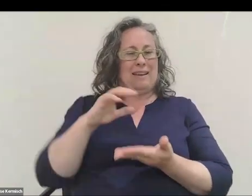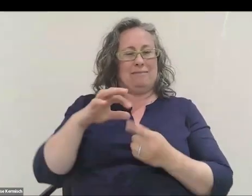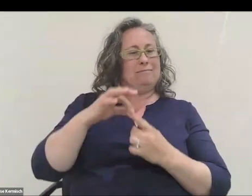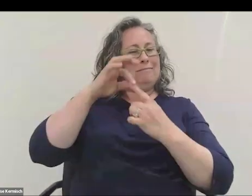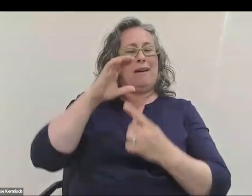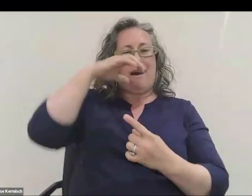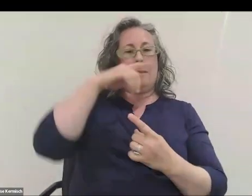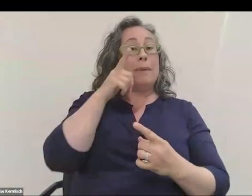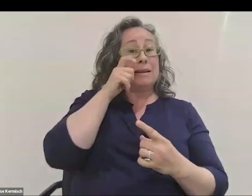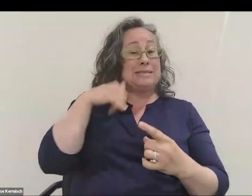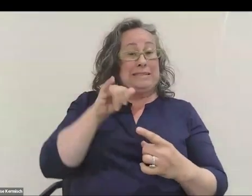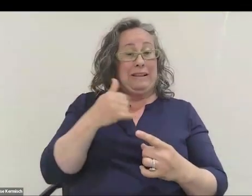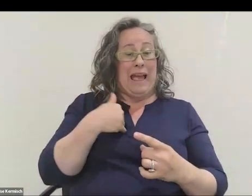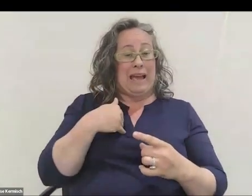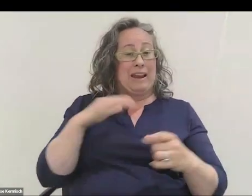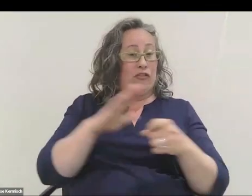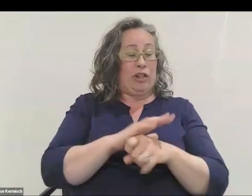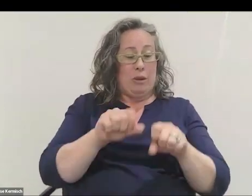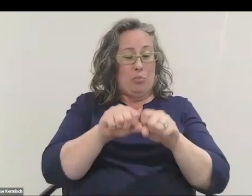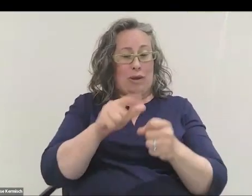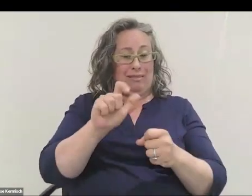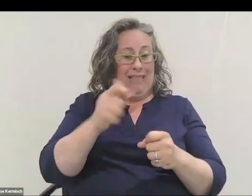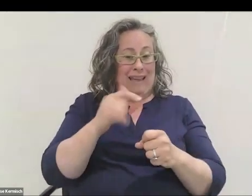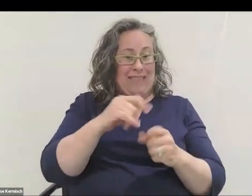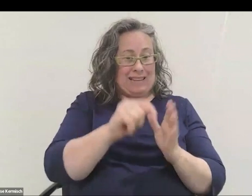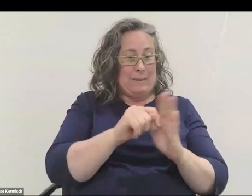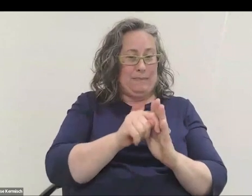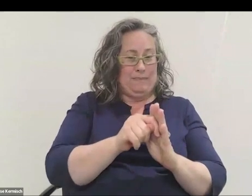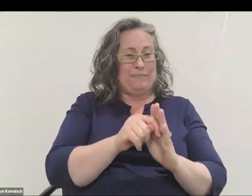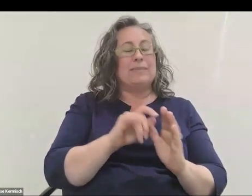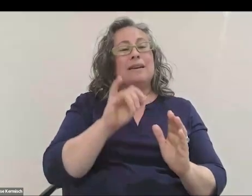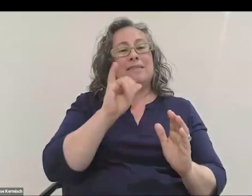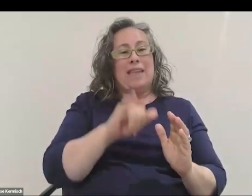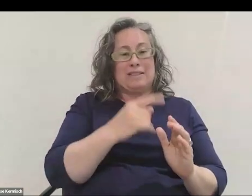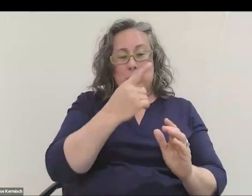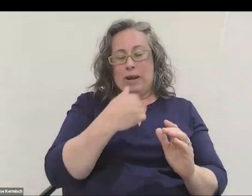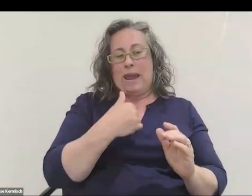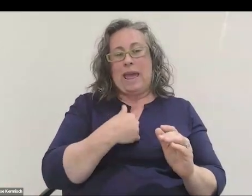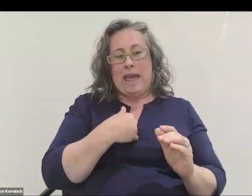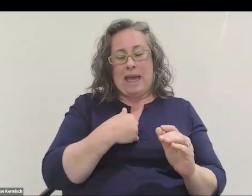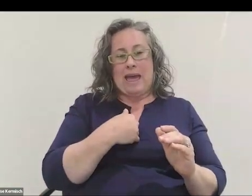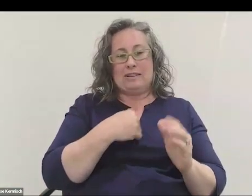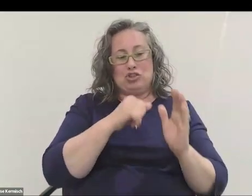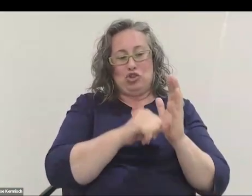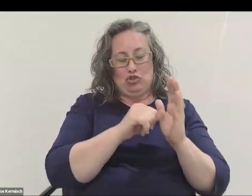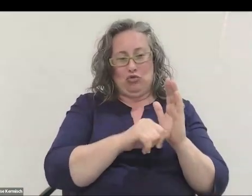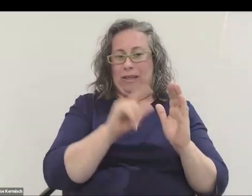a fully broken leg at that point. That was the one that I got surgery on later. It was completely broken and I'm standing on it